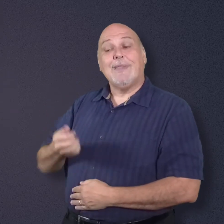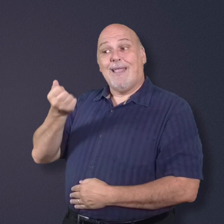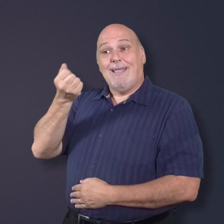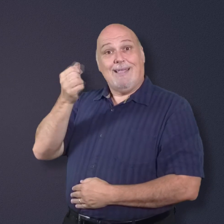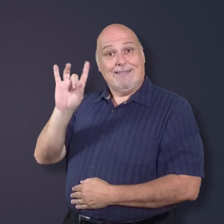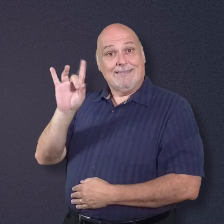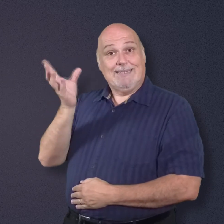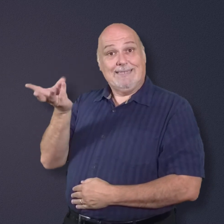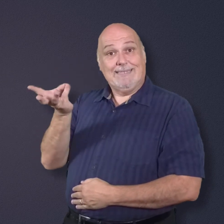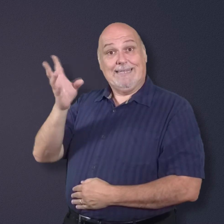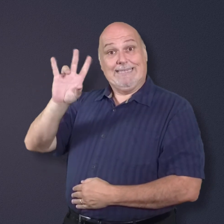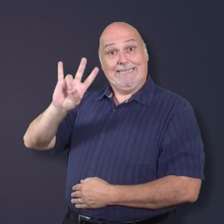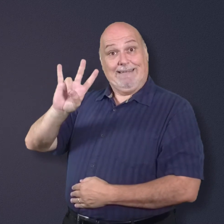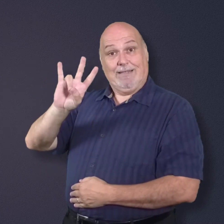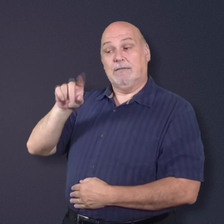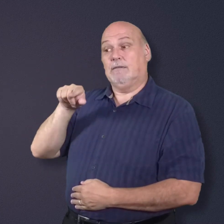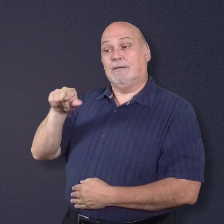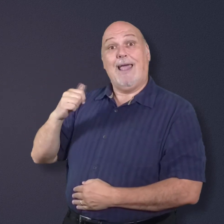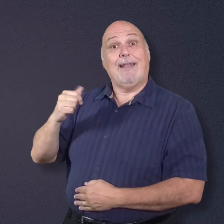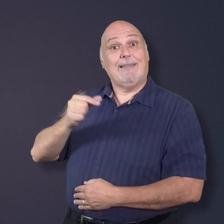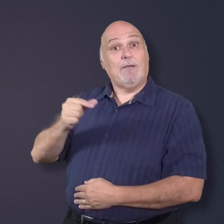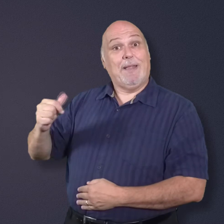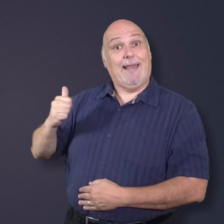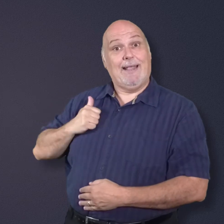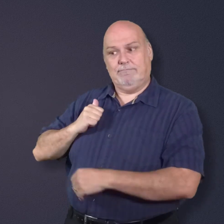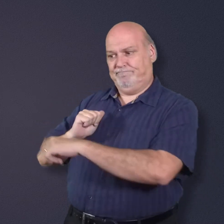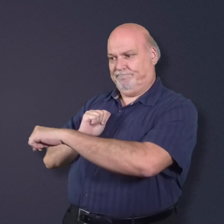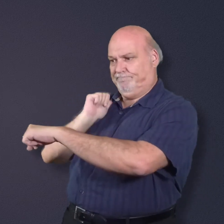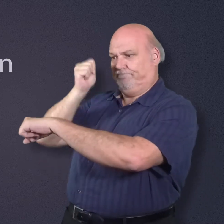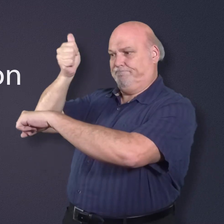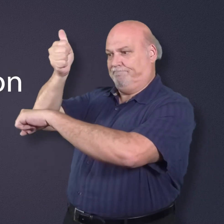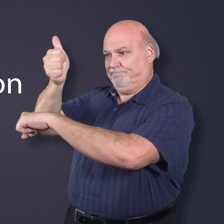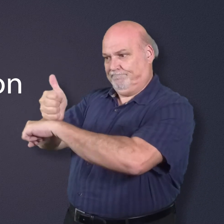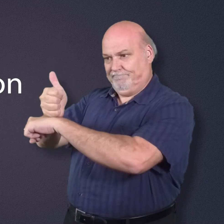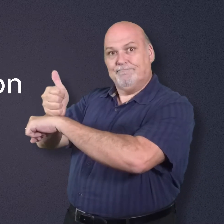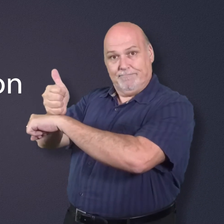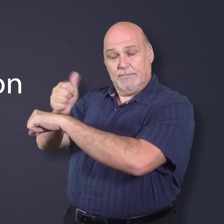In 1867, the Canadian government was created.